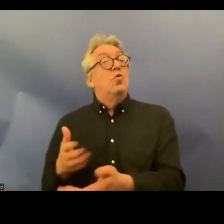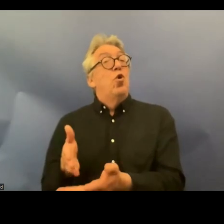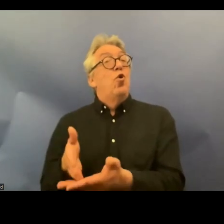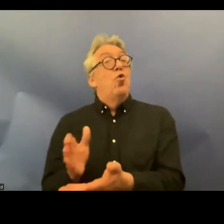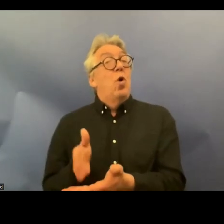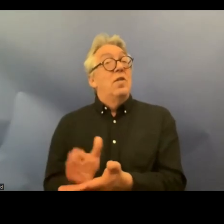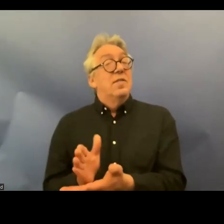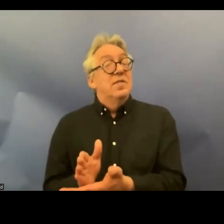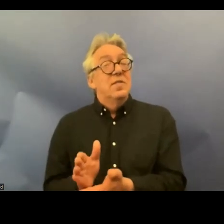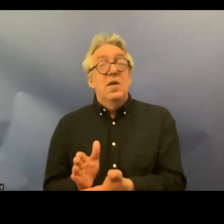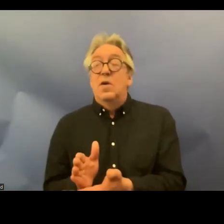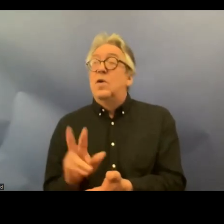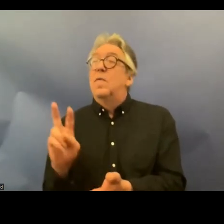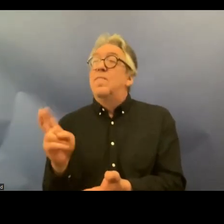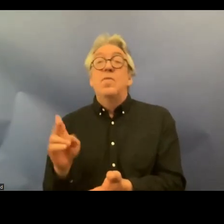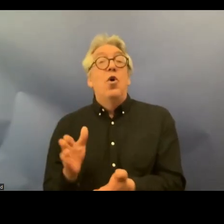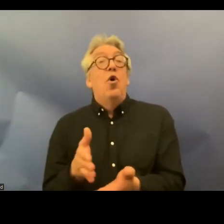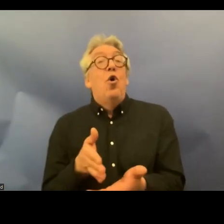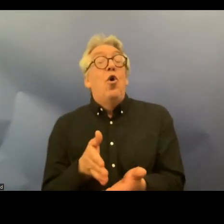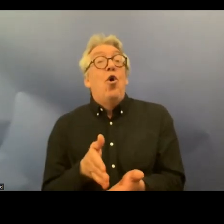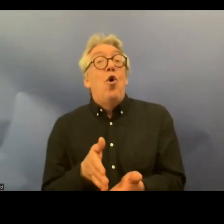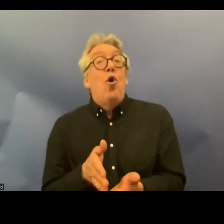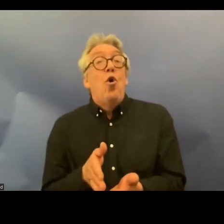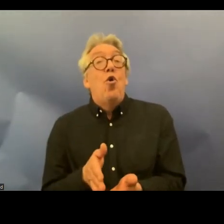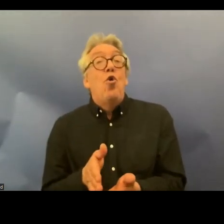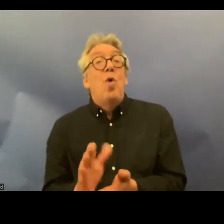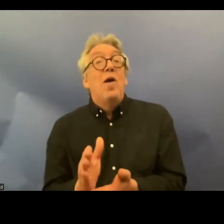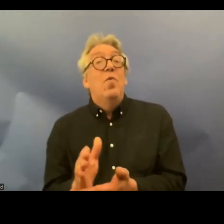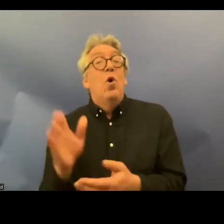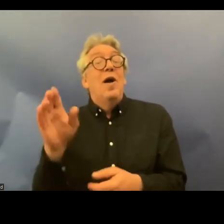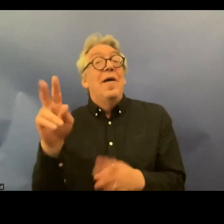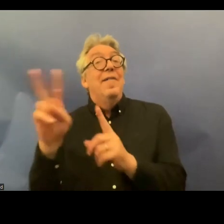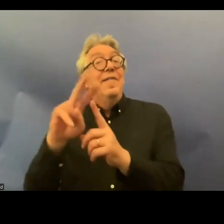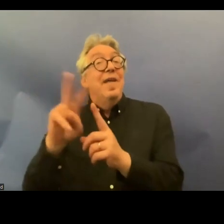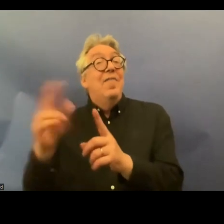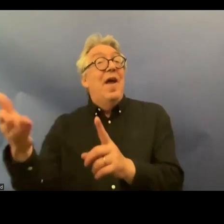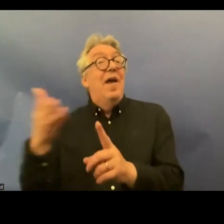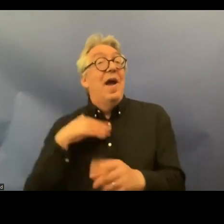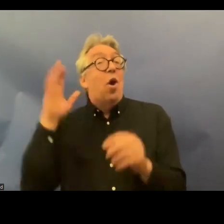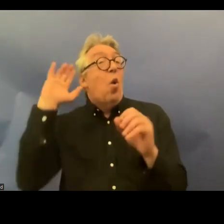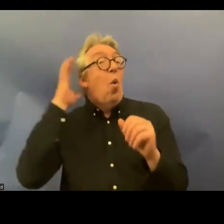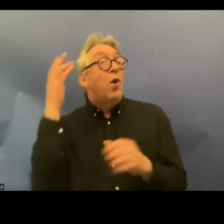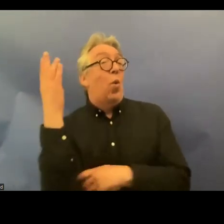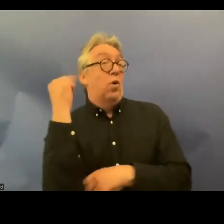the the right to get audio description on TV it's a very small area but still